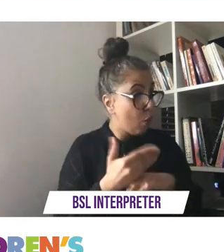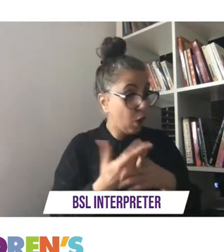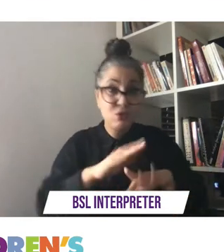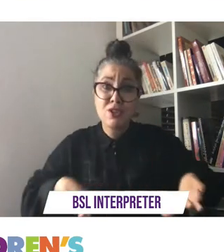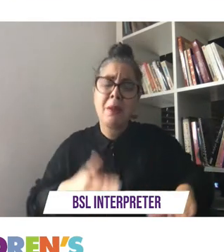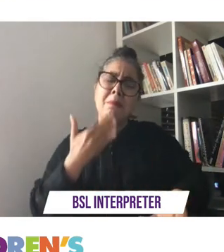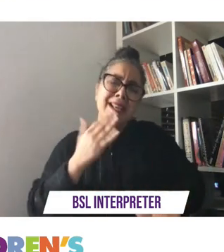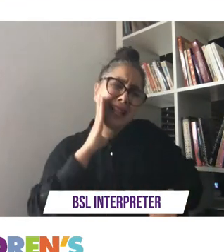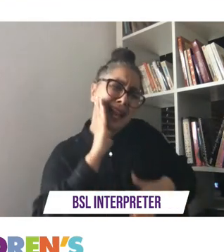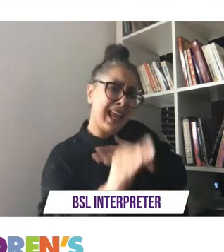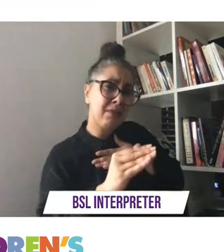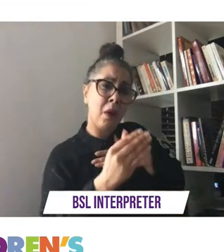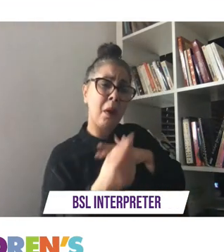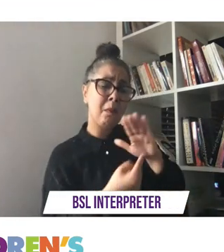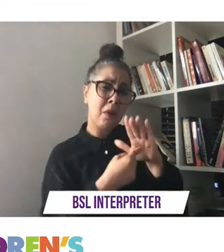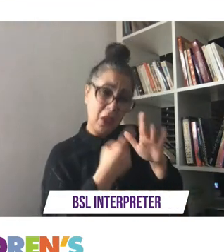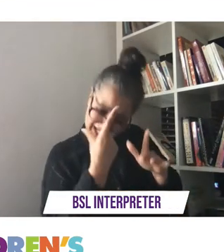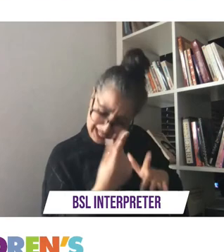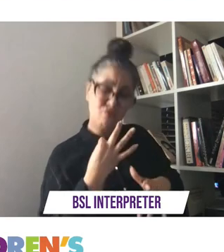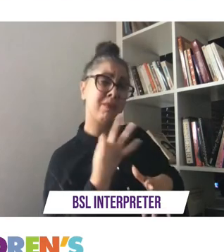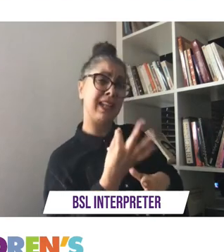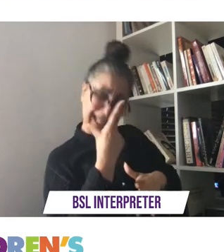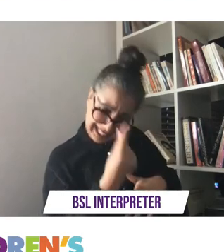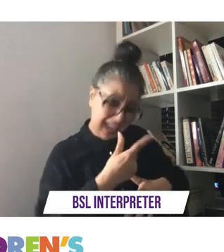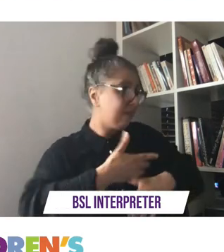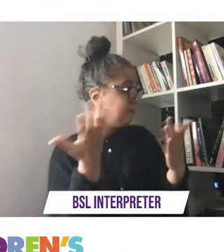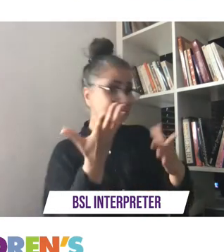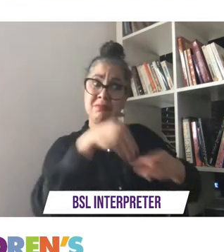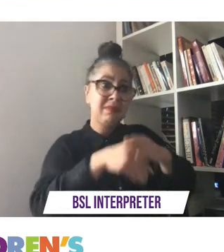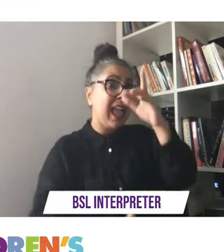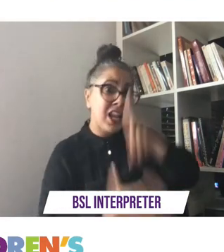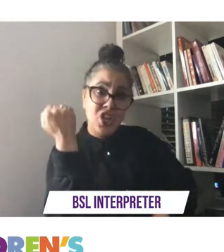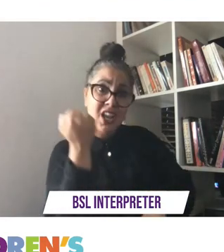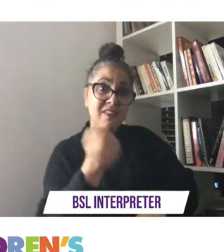and they can get into whatever career that they want to and yeah if i can do it and john can do it